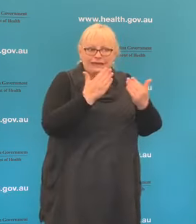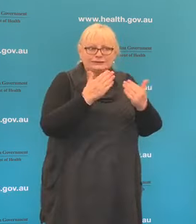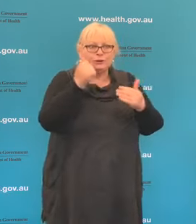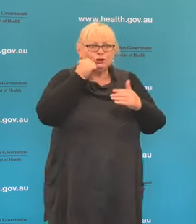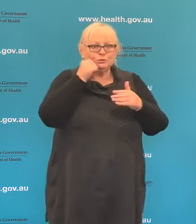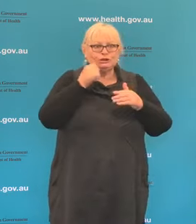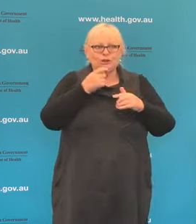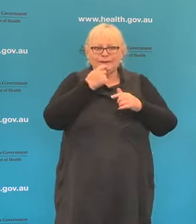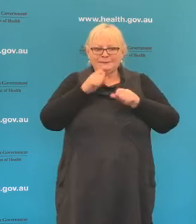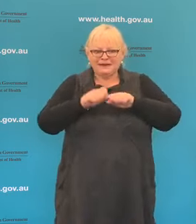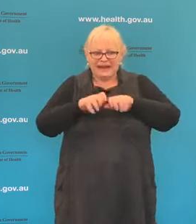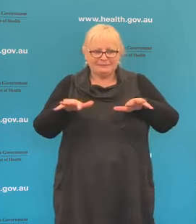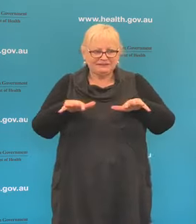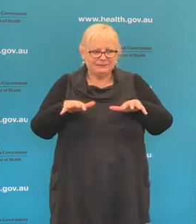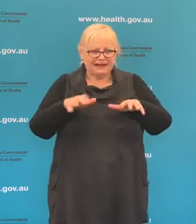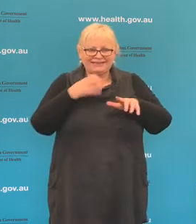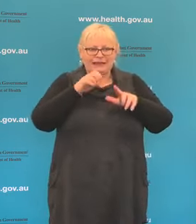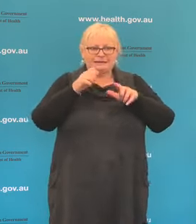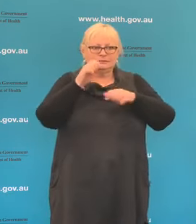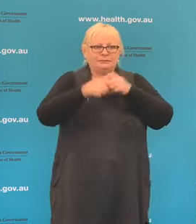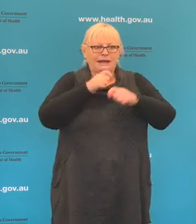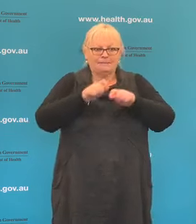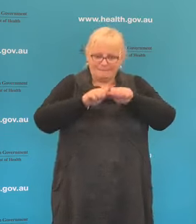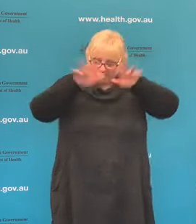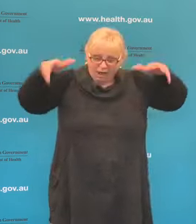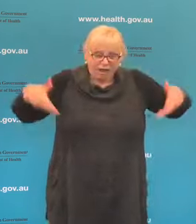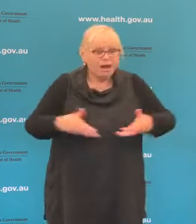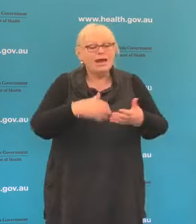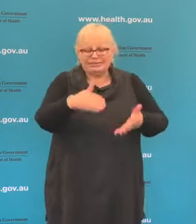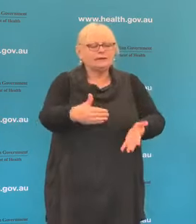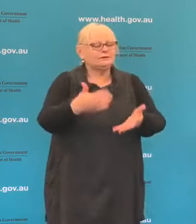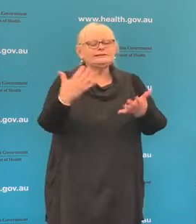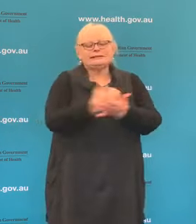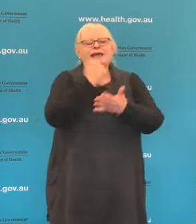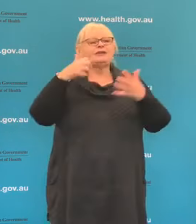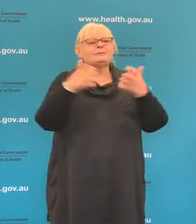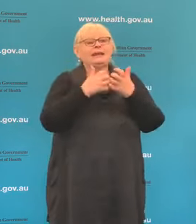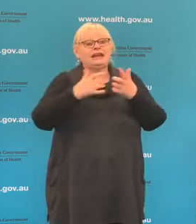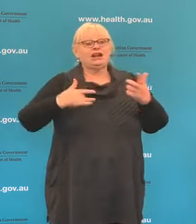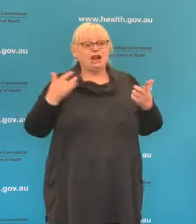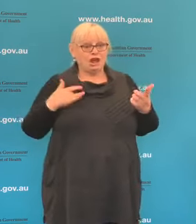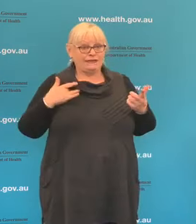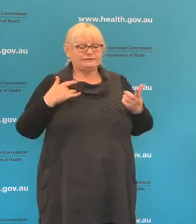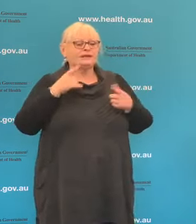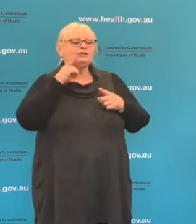the pandemic, has actually helped save many lives. Can we go to the questions from the phone?